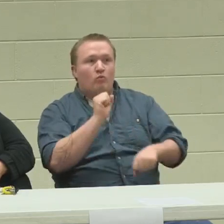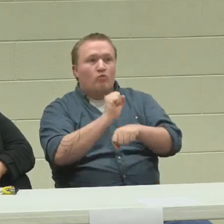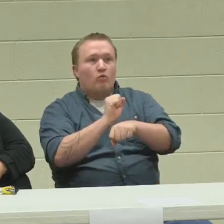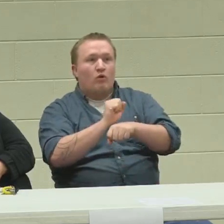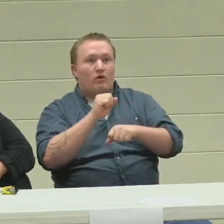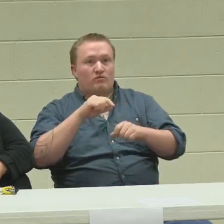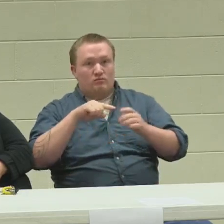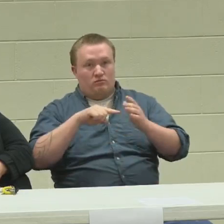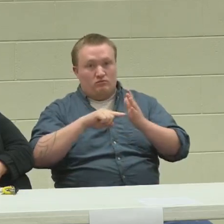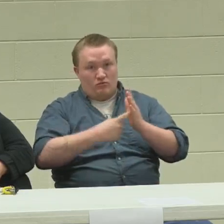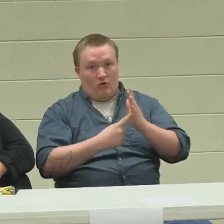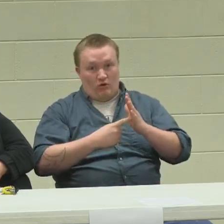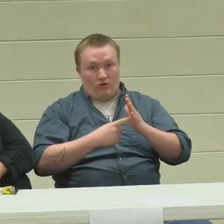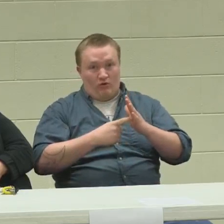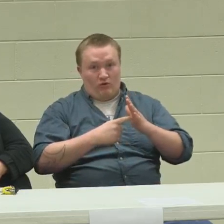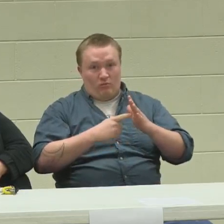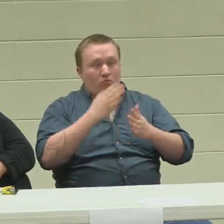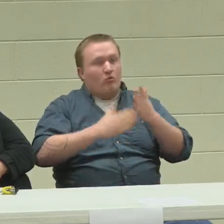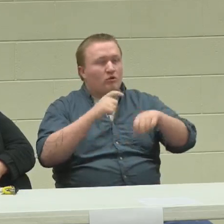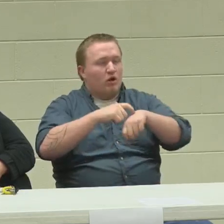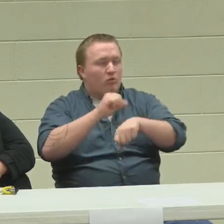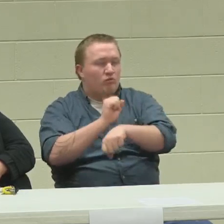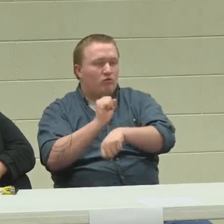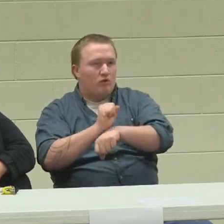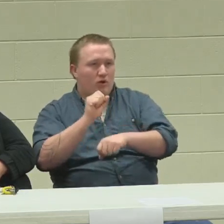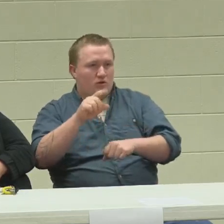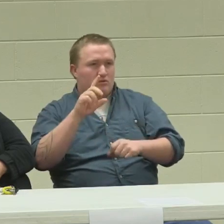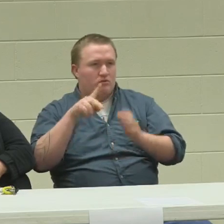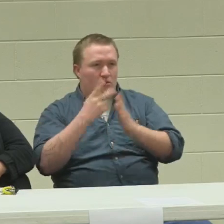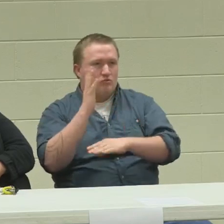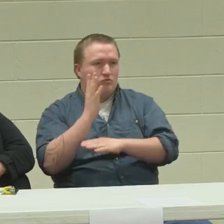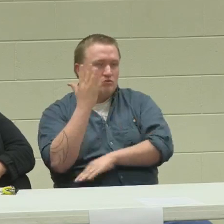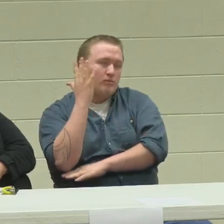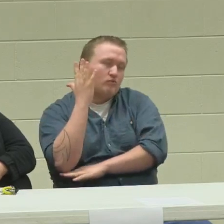I was just through with it, and I started working